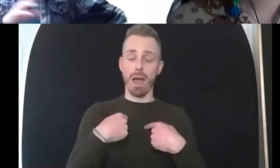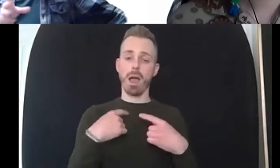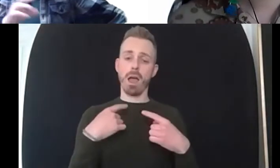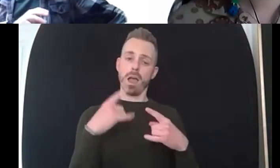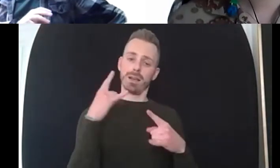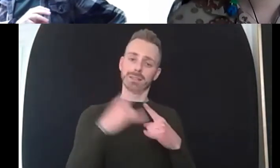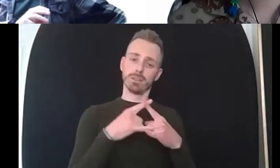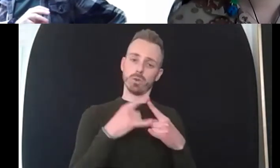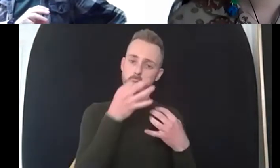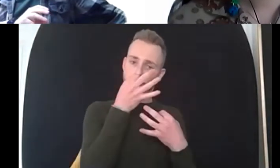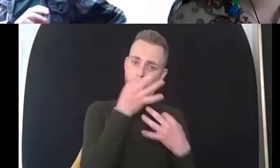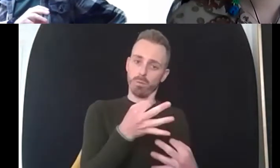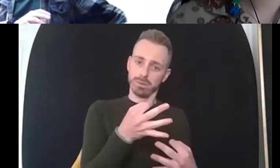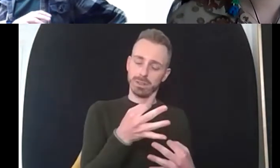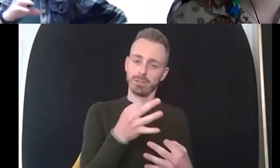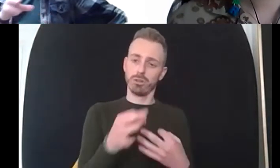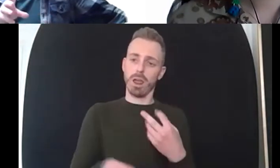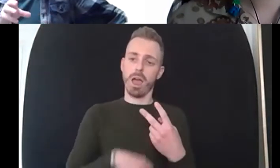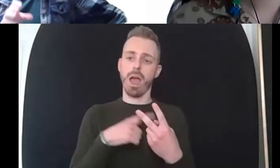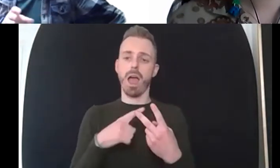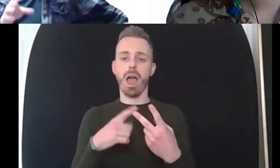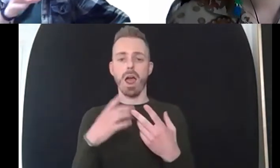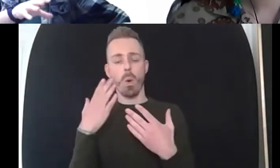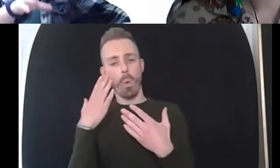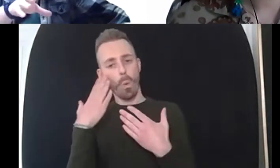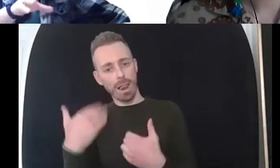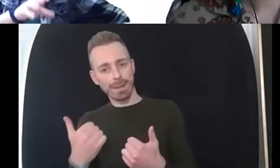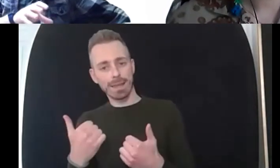health i think we kind of talk about mental illness but actually we all have mental health